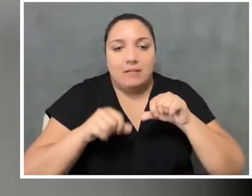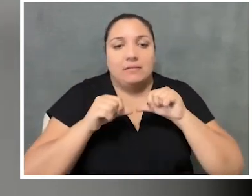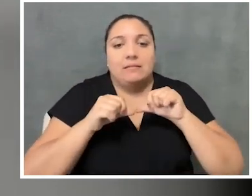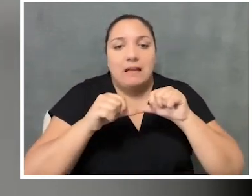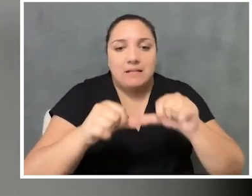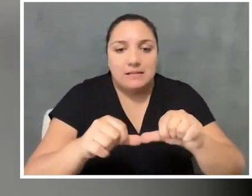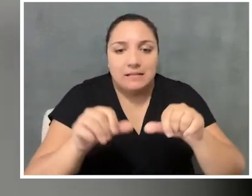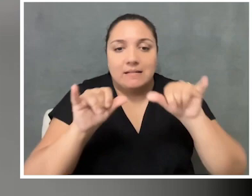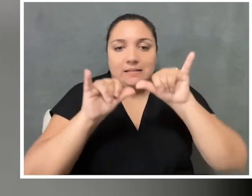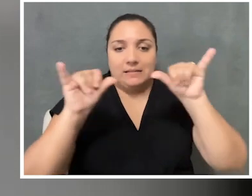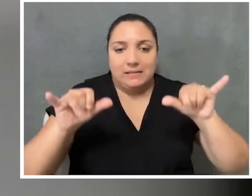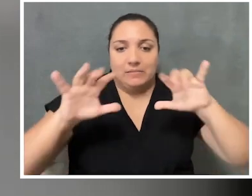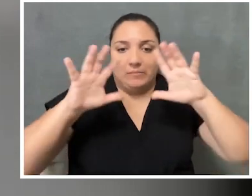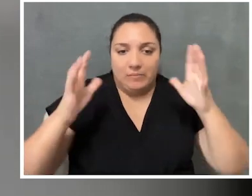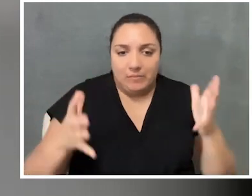when it's just sort of little pockets of people.